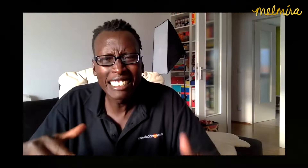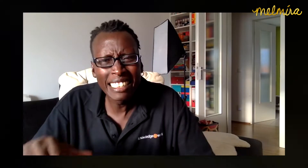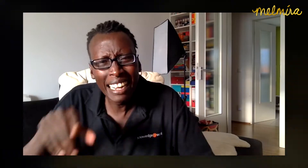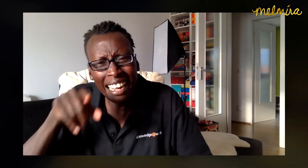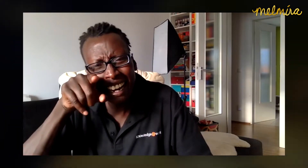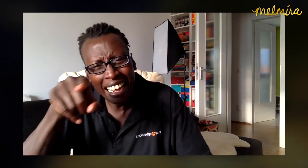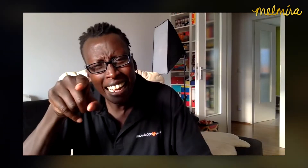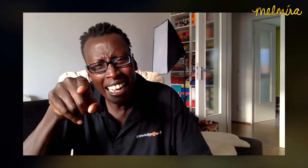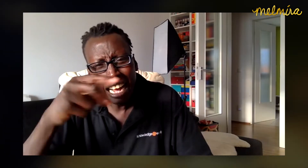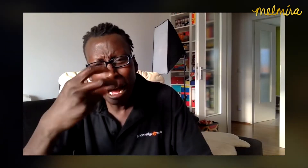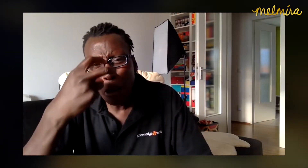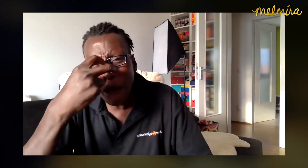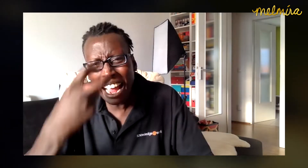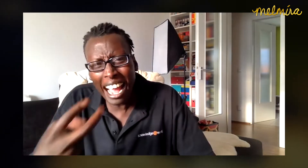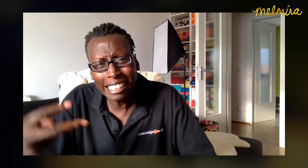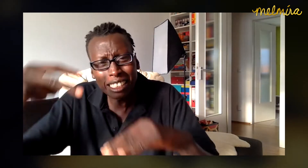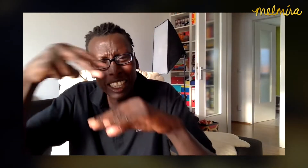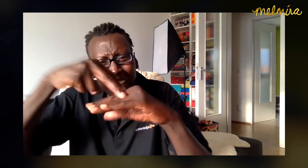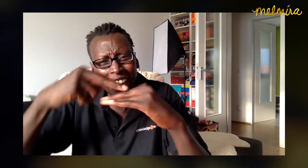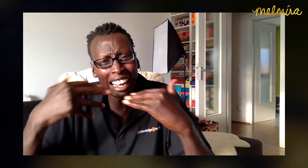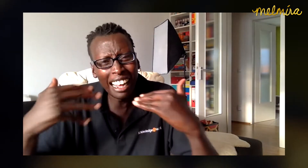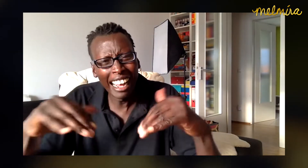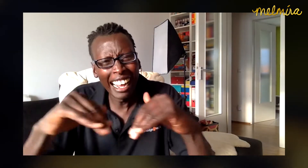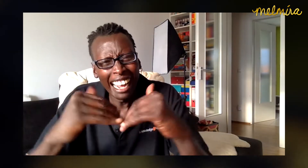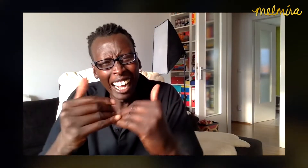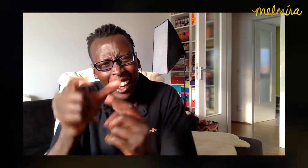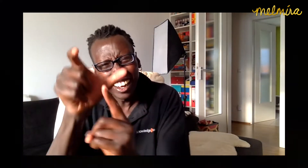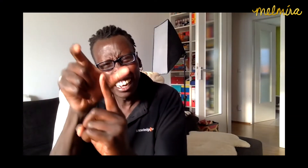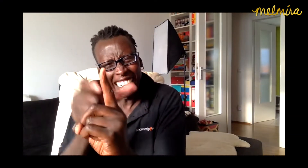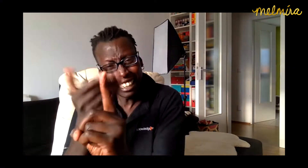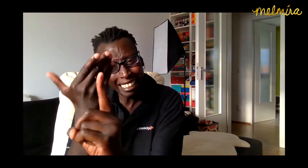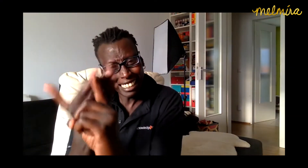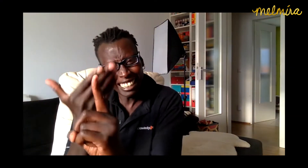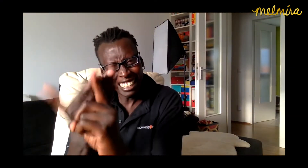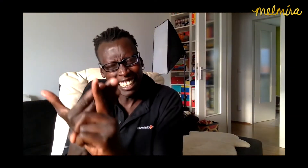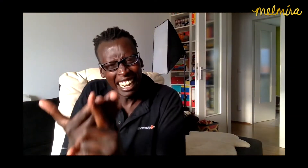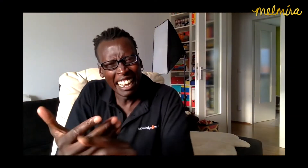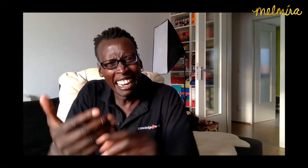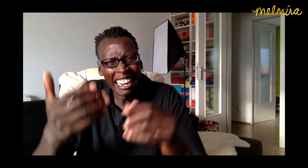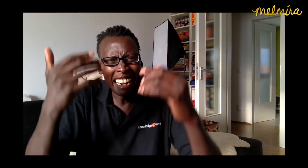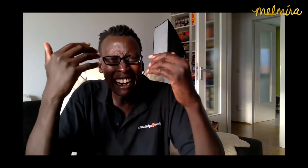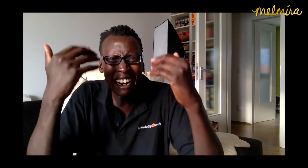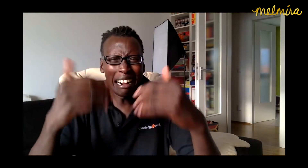It's amazing how a DeafBlind person could step up and be so